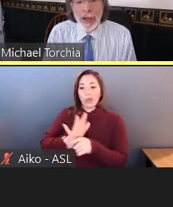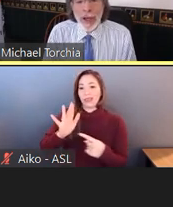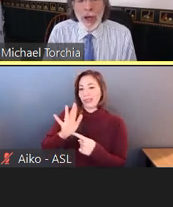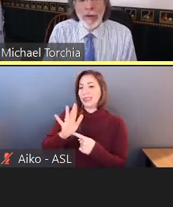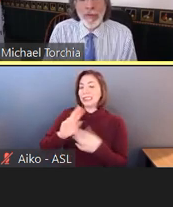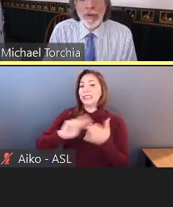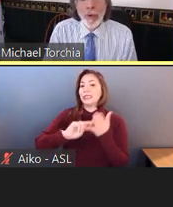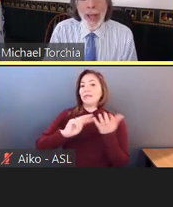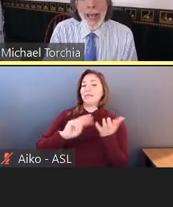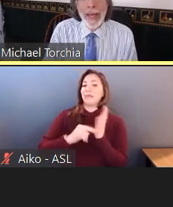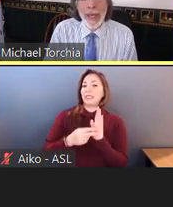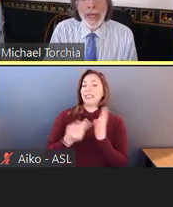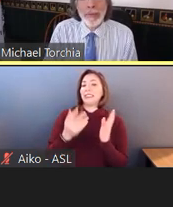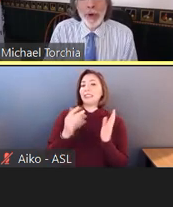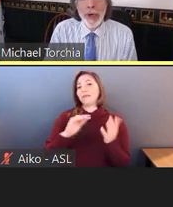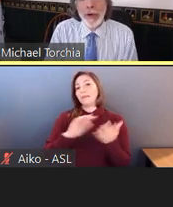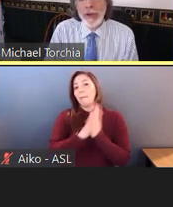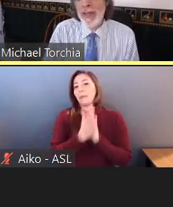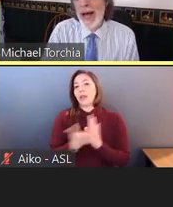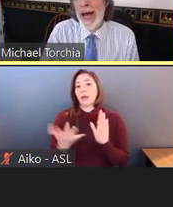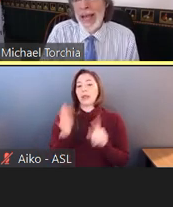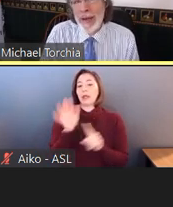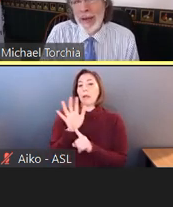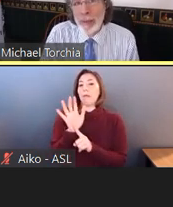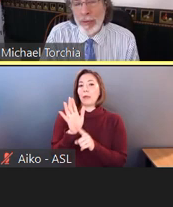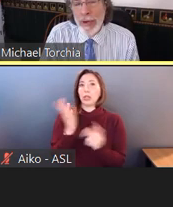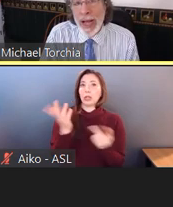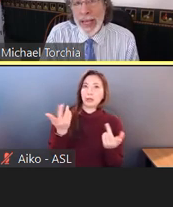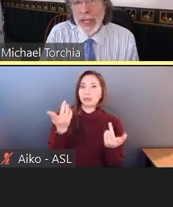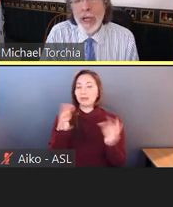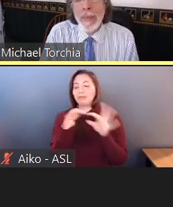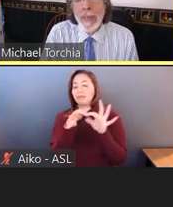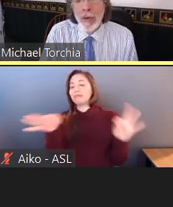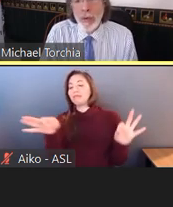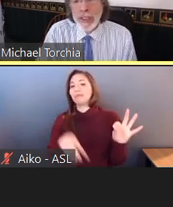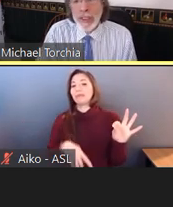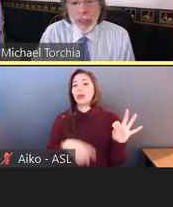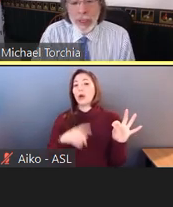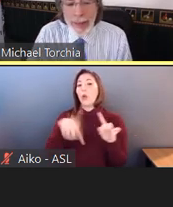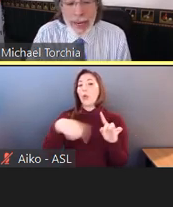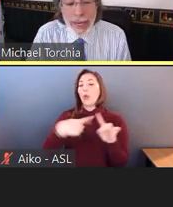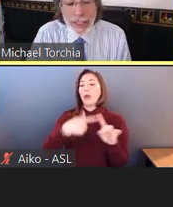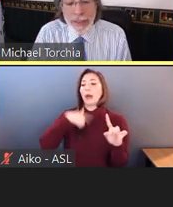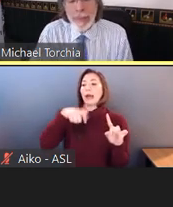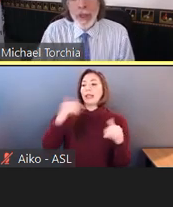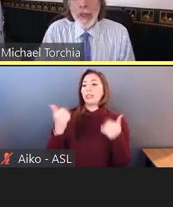of when an employer does not have to provide a reasonable accommodation.